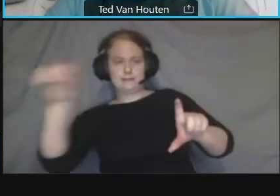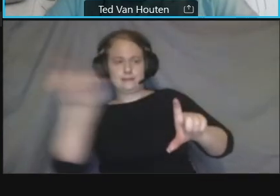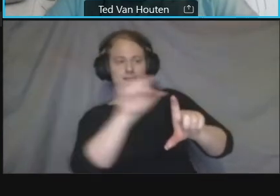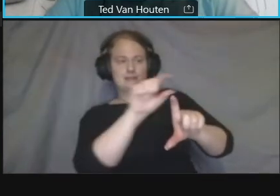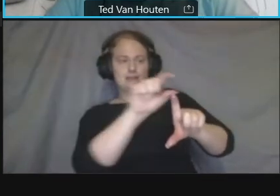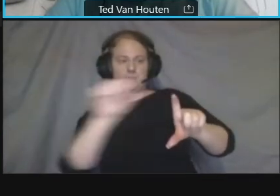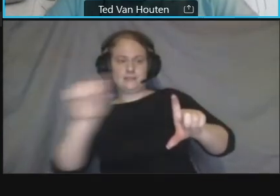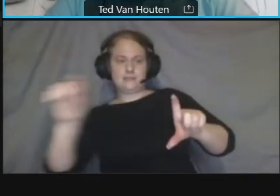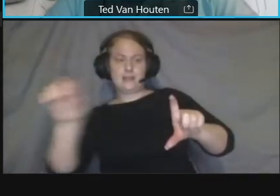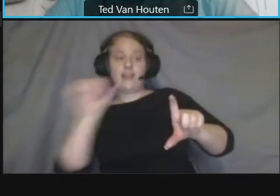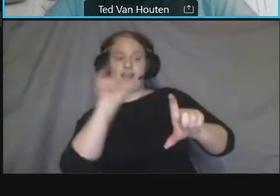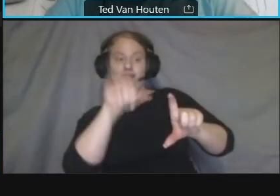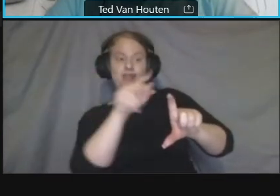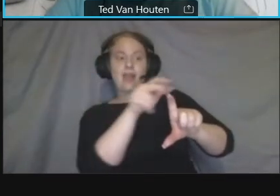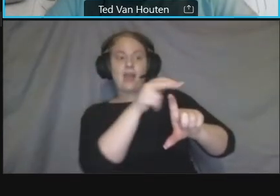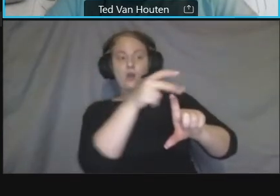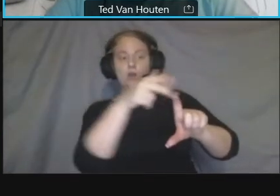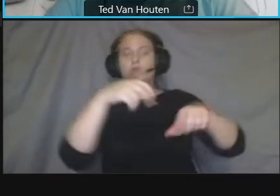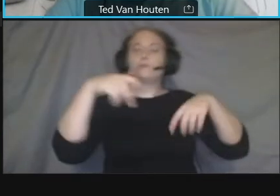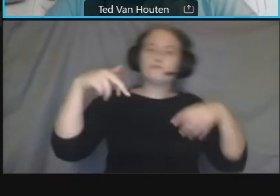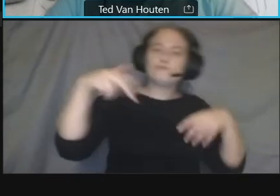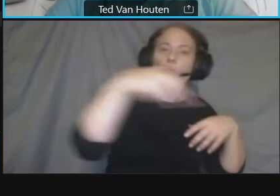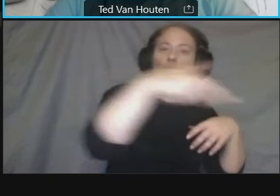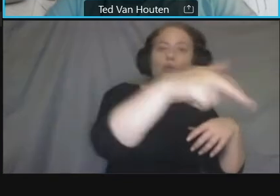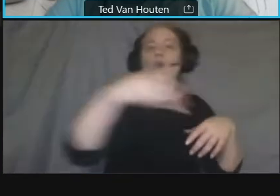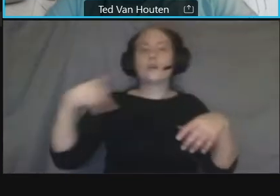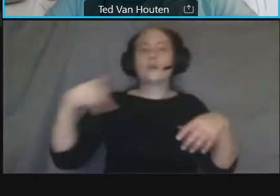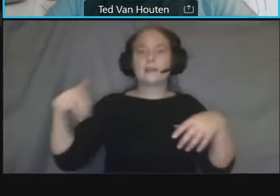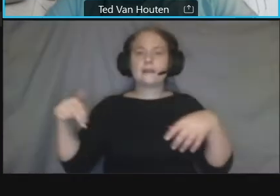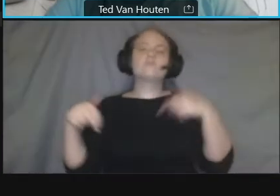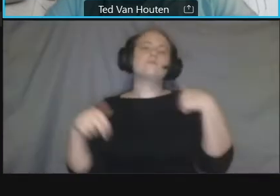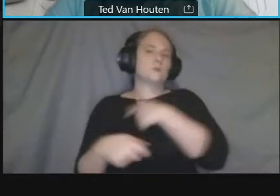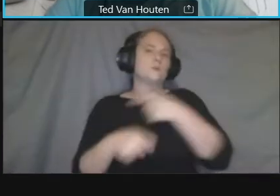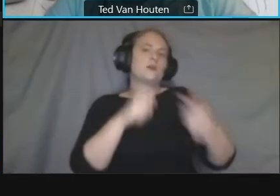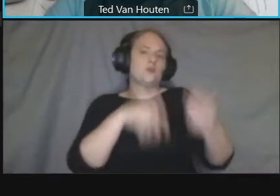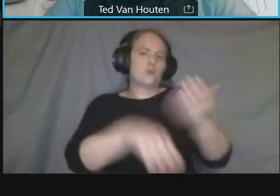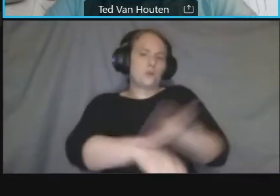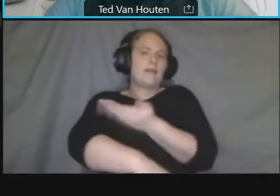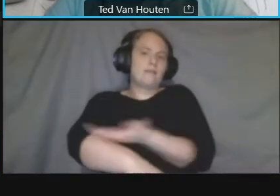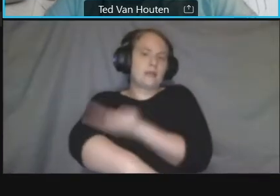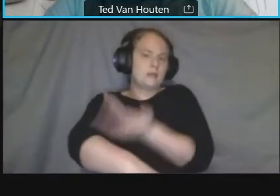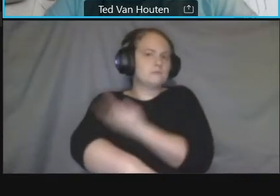of connecticut avenue there was a related project which uh some of you may know about or most of you